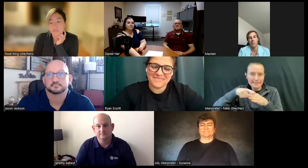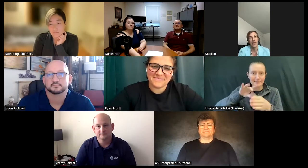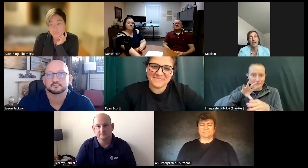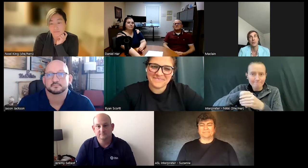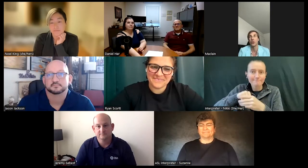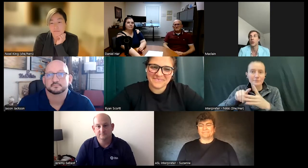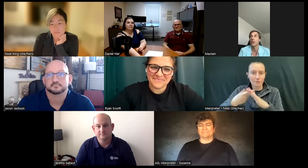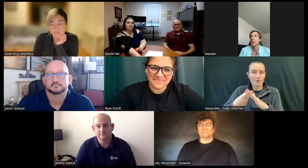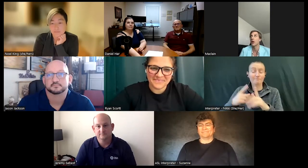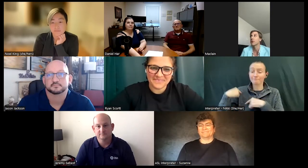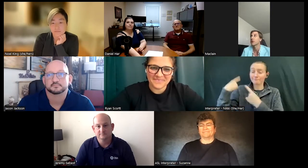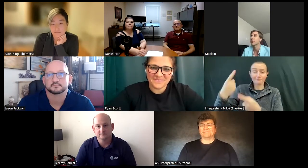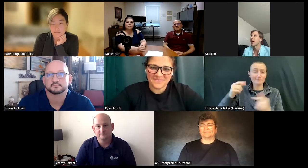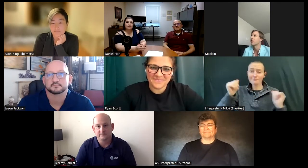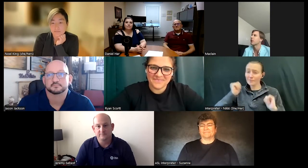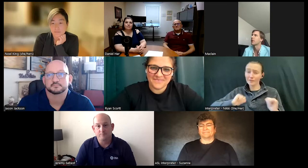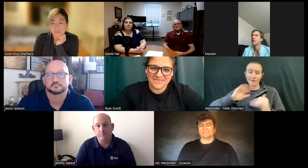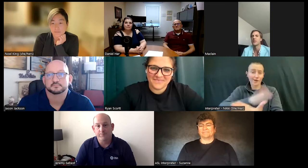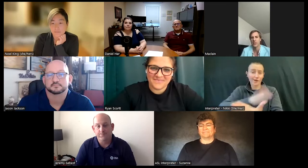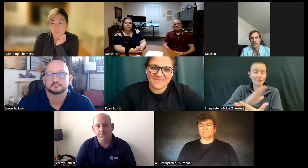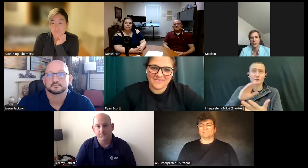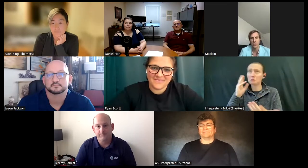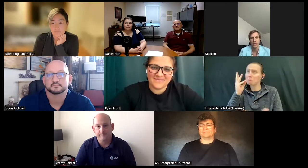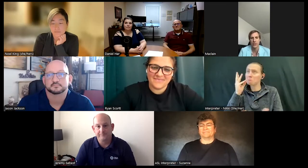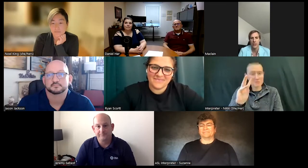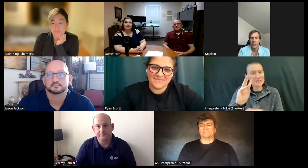and I've been doing concerts now for I believe six years.